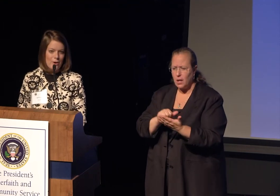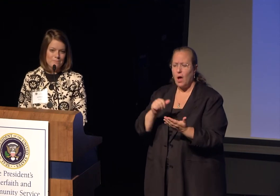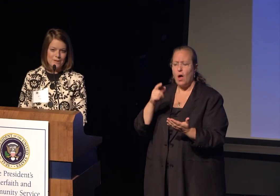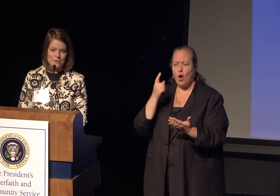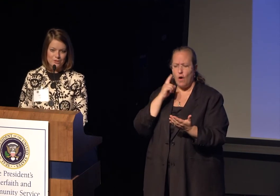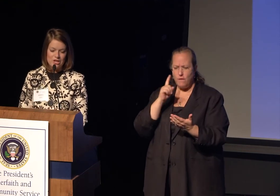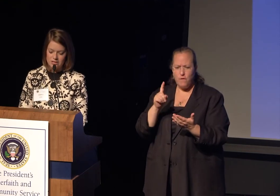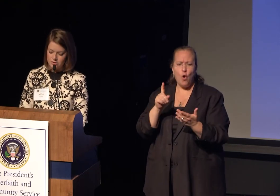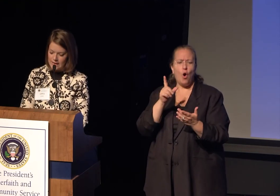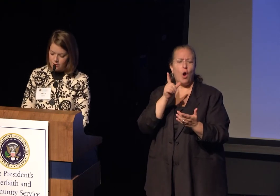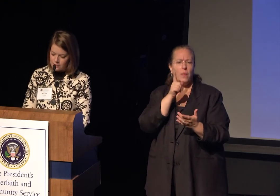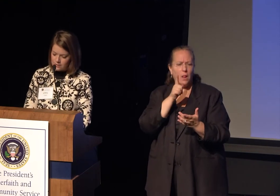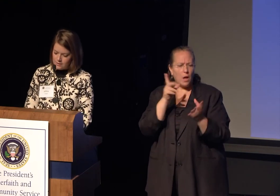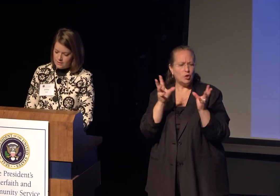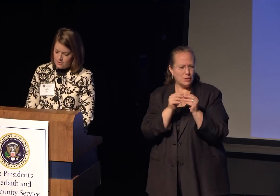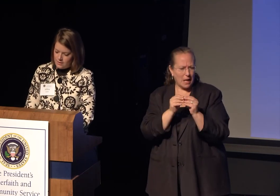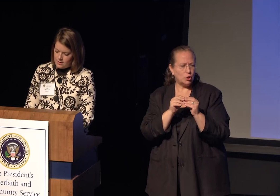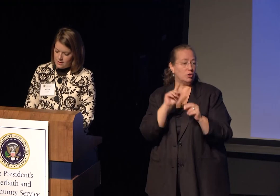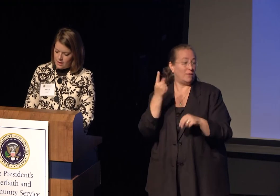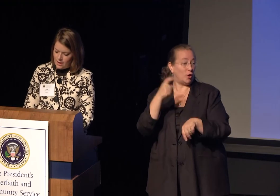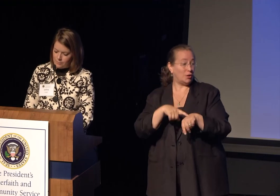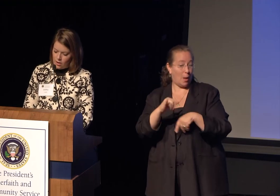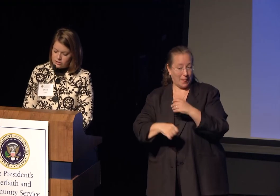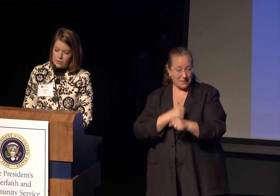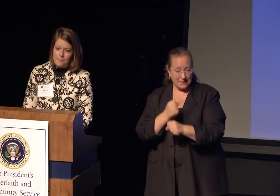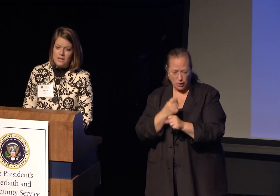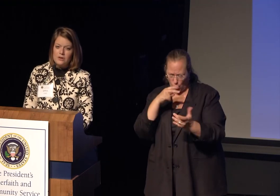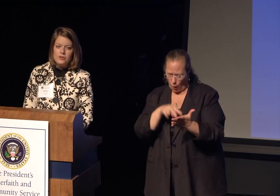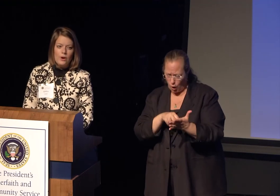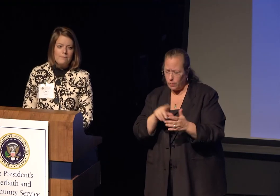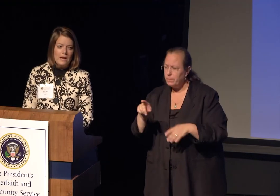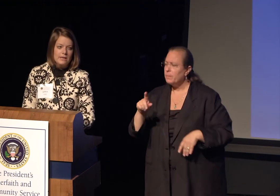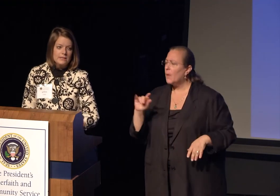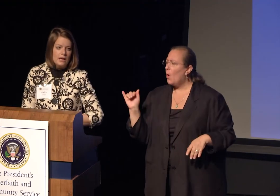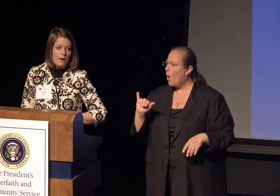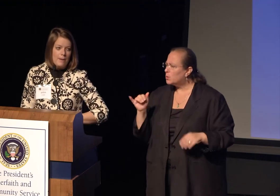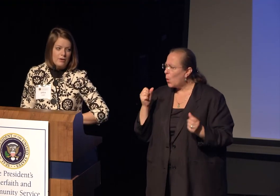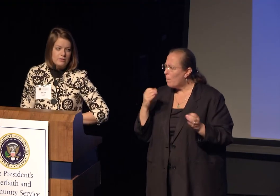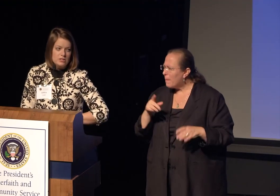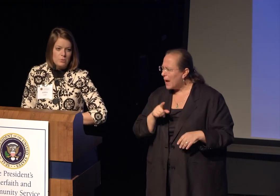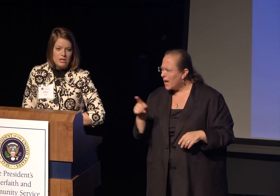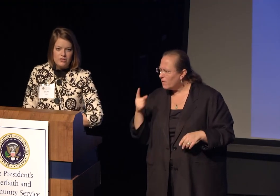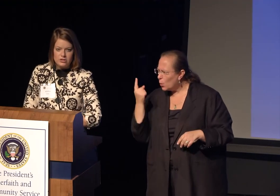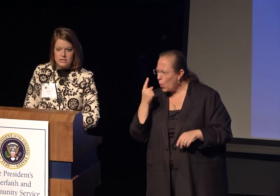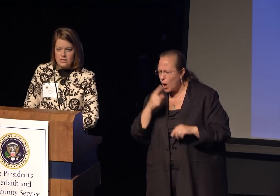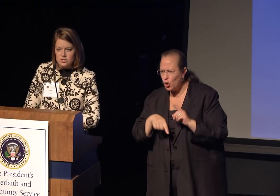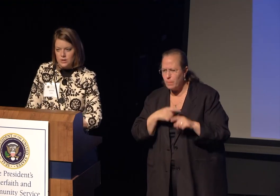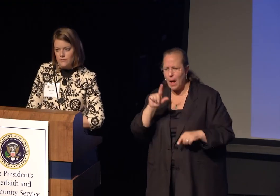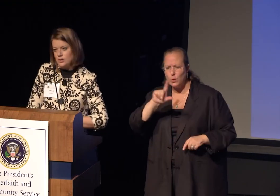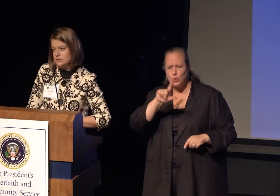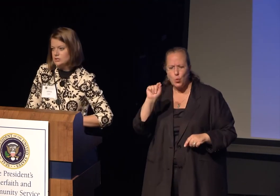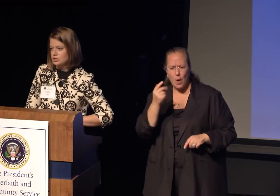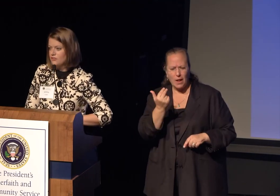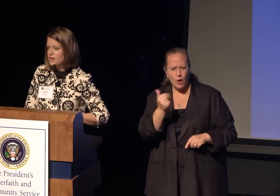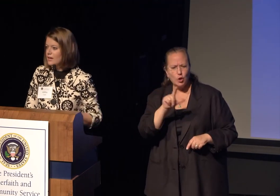I hope you'll check those out. Many of you have been